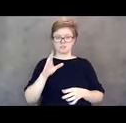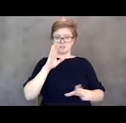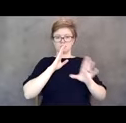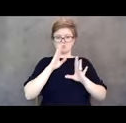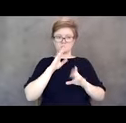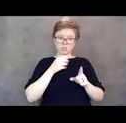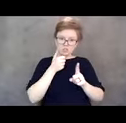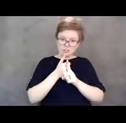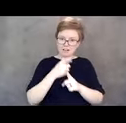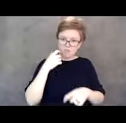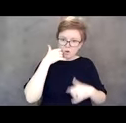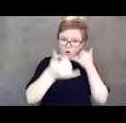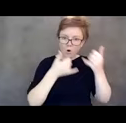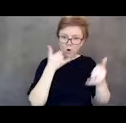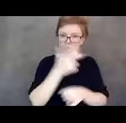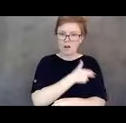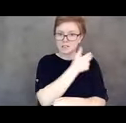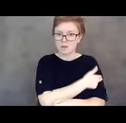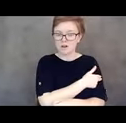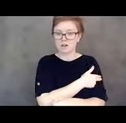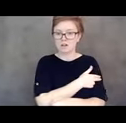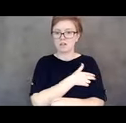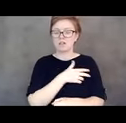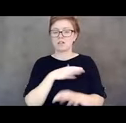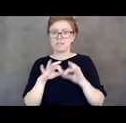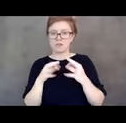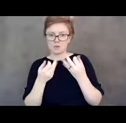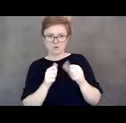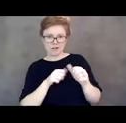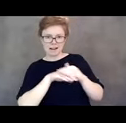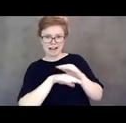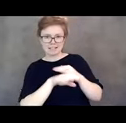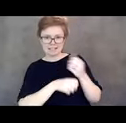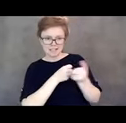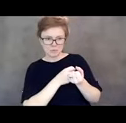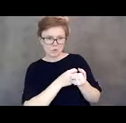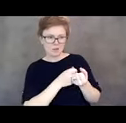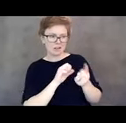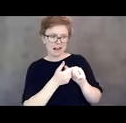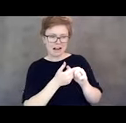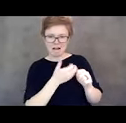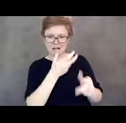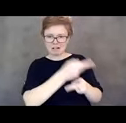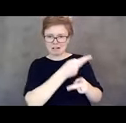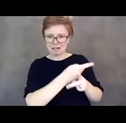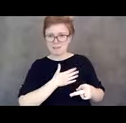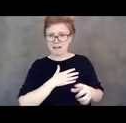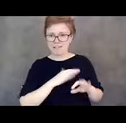as families were frantically trying to get access to support their loved one. So I just wanted to publicly thank Emily for